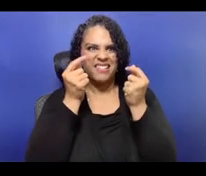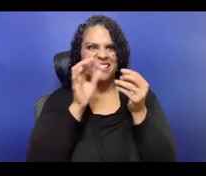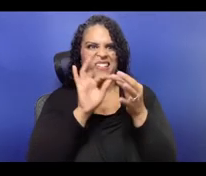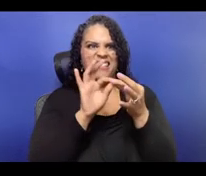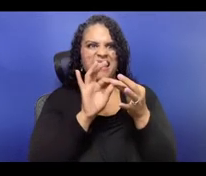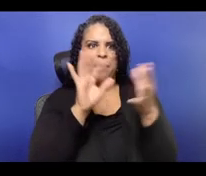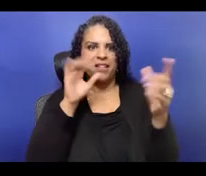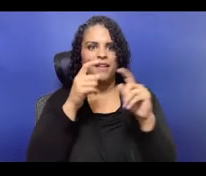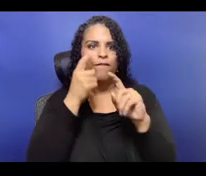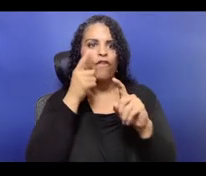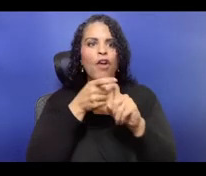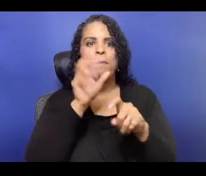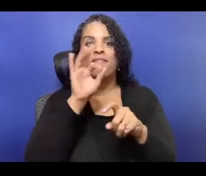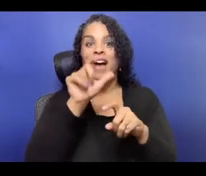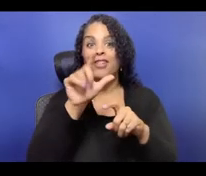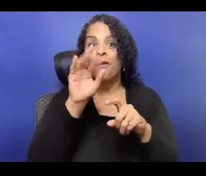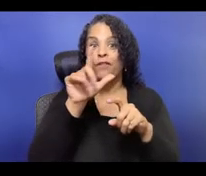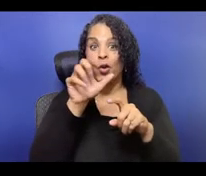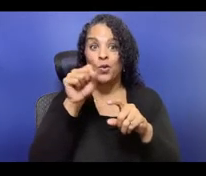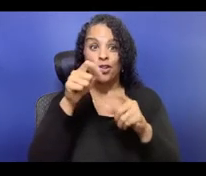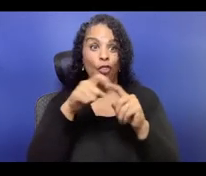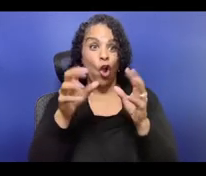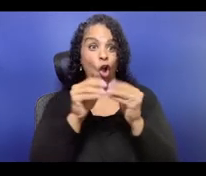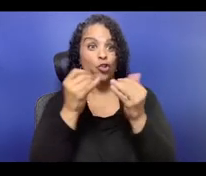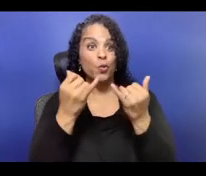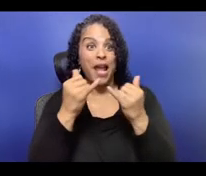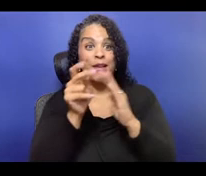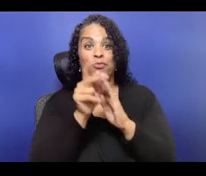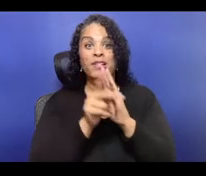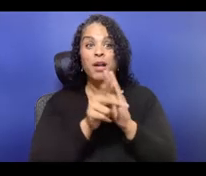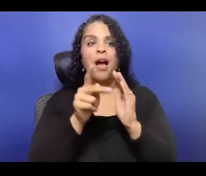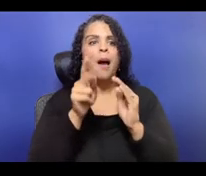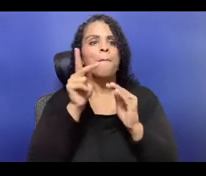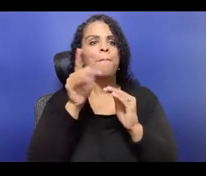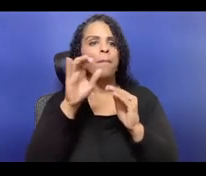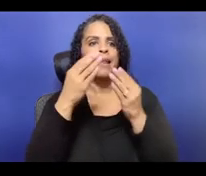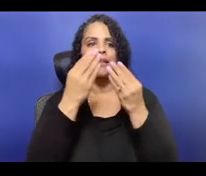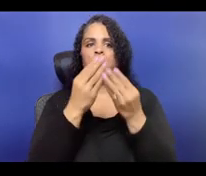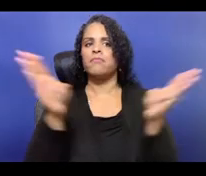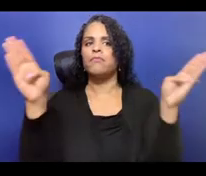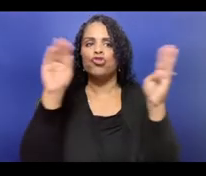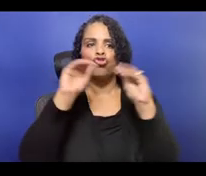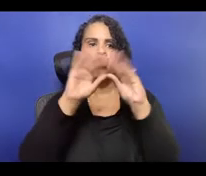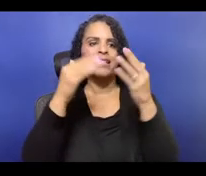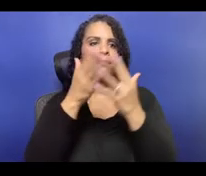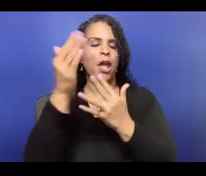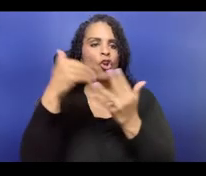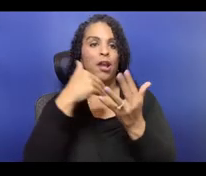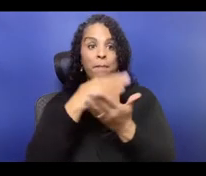near the waters of the Potomac. I'm a light-skinned woman with long, brown hair that looks kinda black on Zoom.